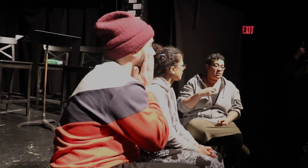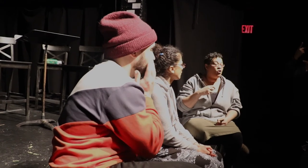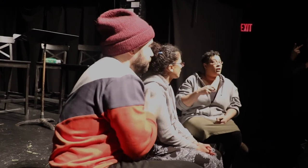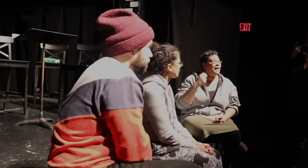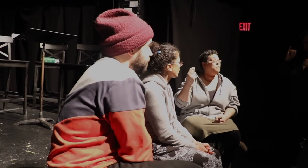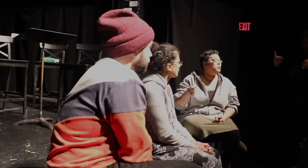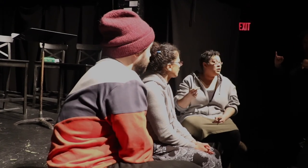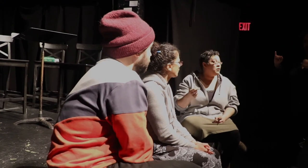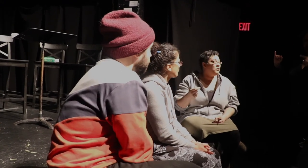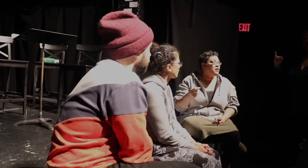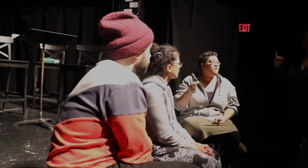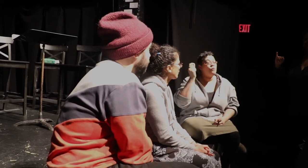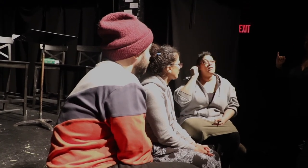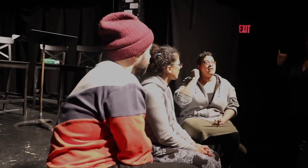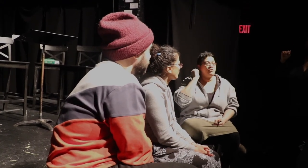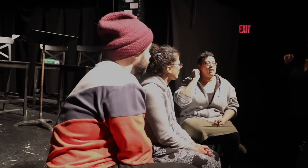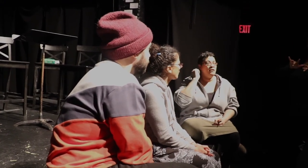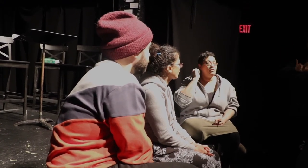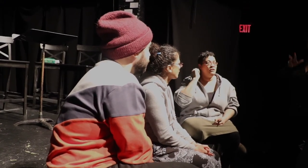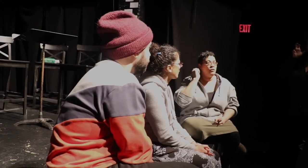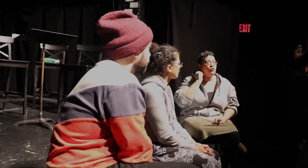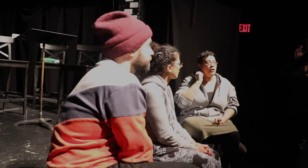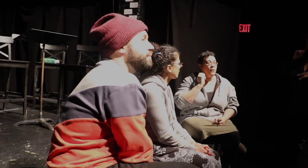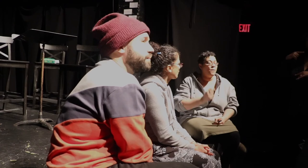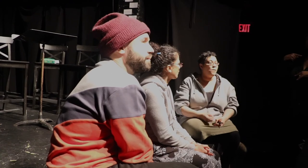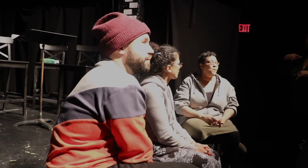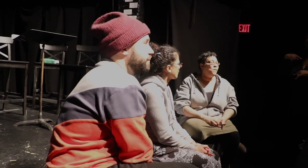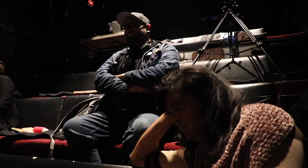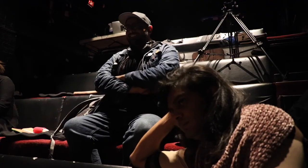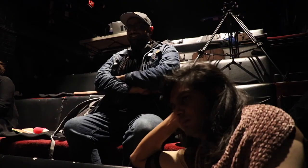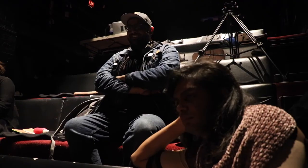to call ahead and book if they want sound design. That's awesome.